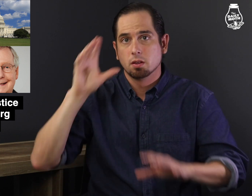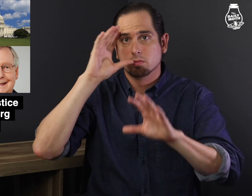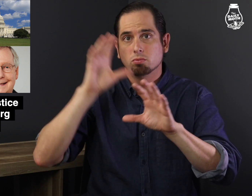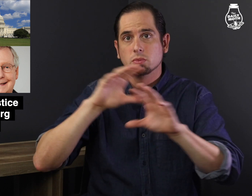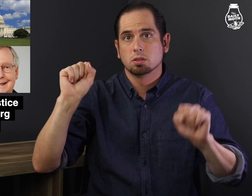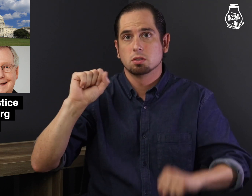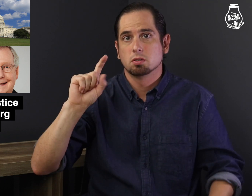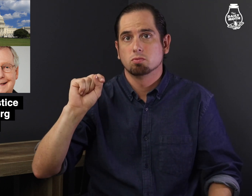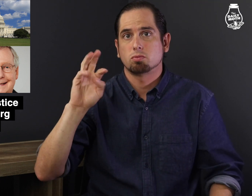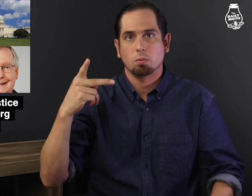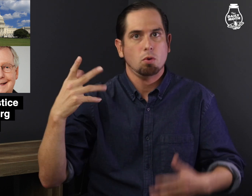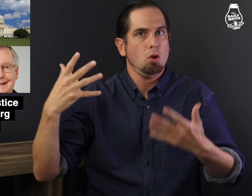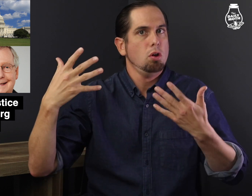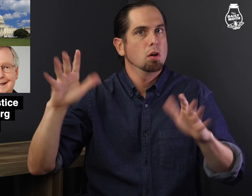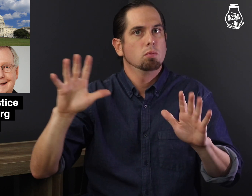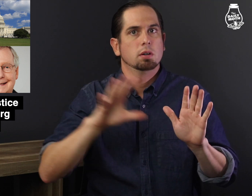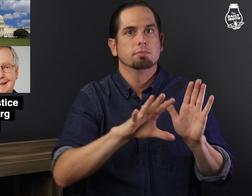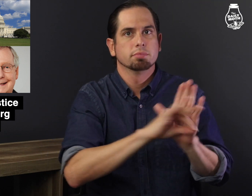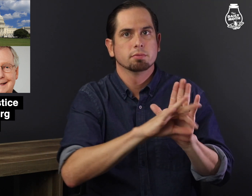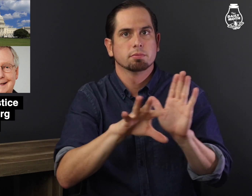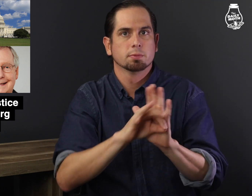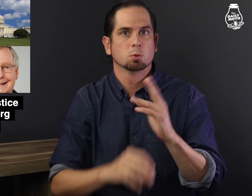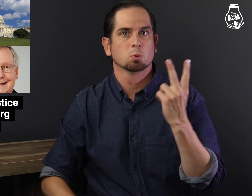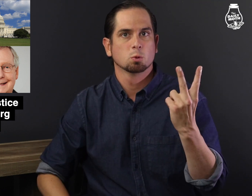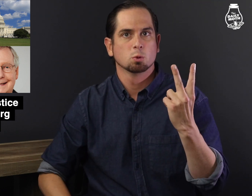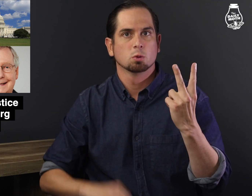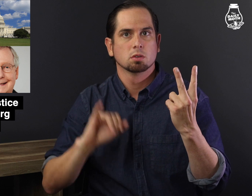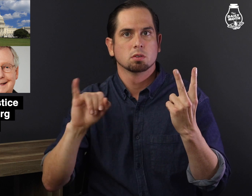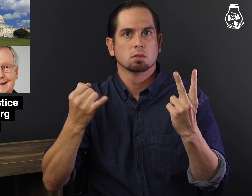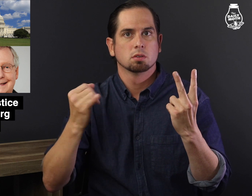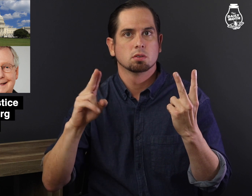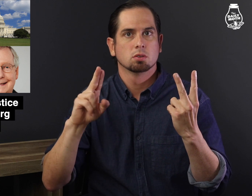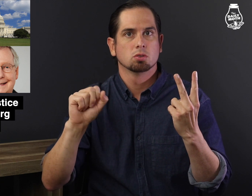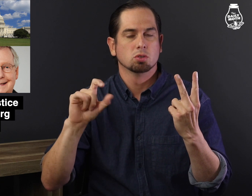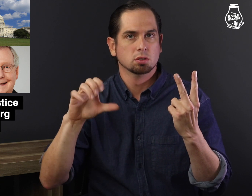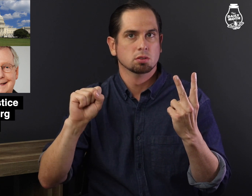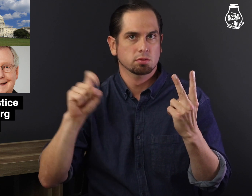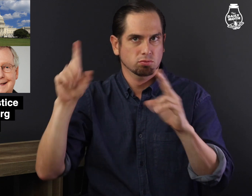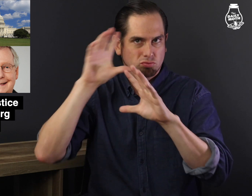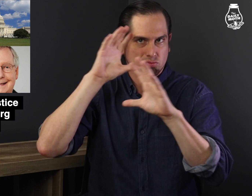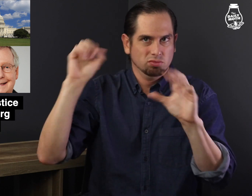President Trump has already appointed two justices in